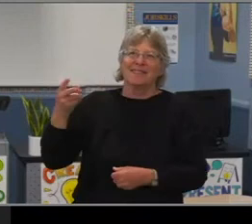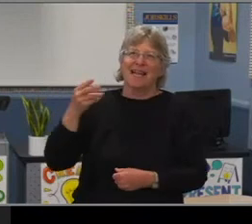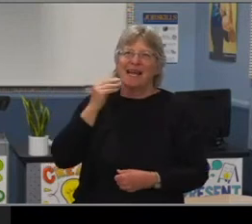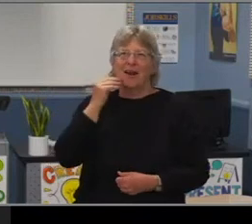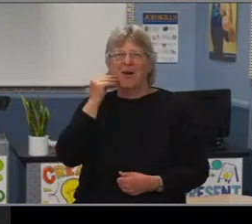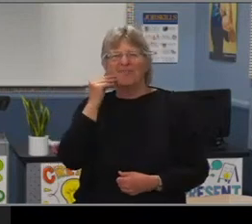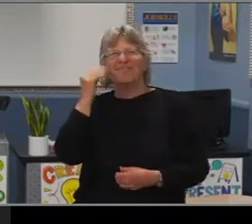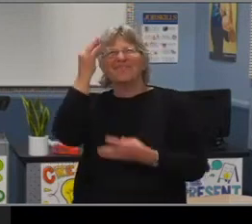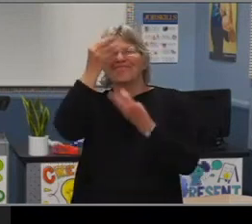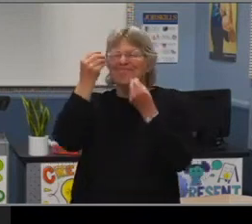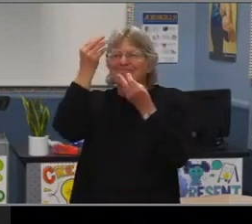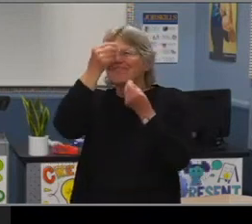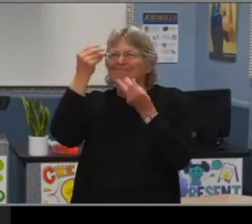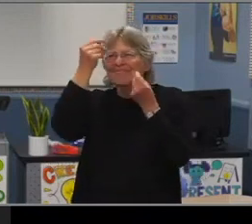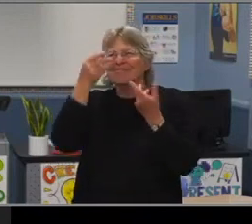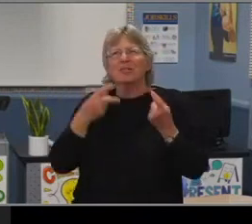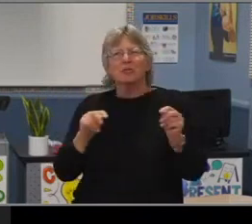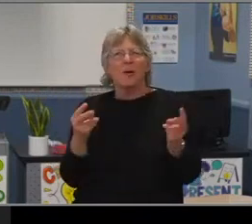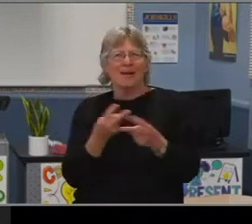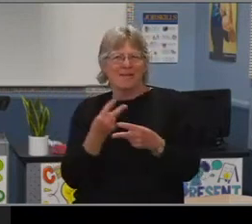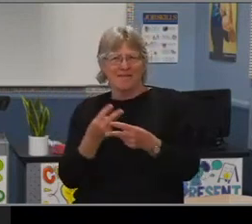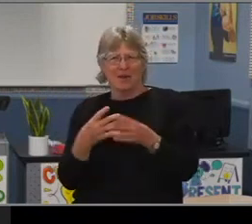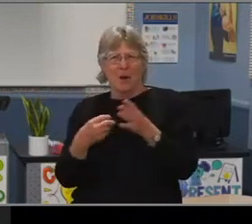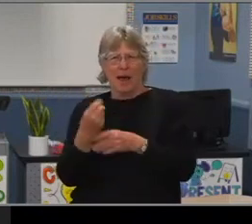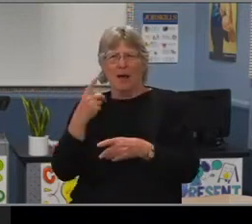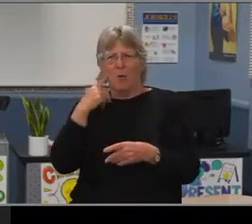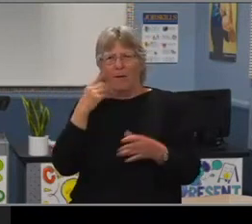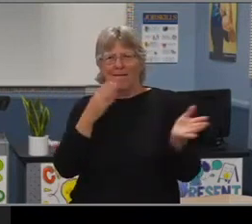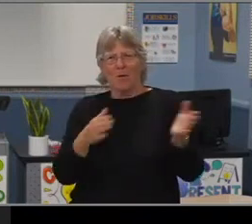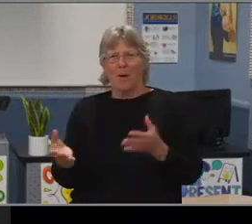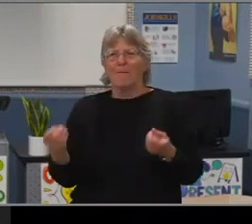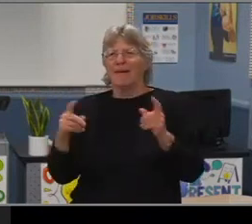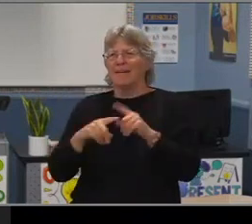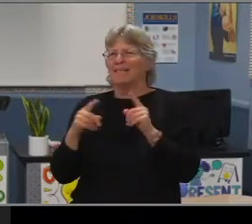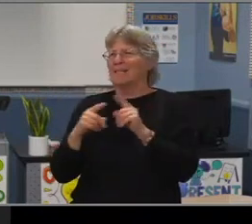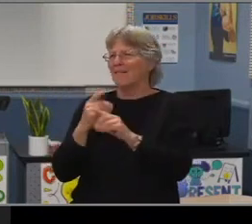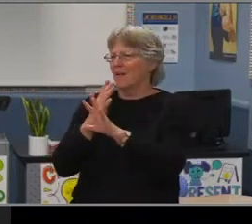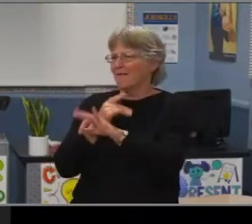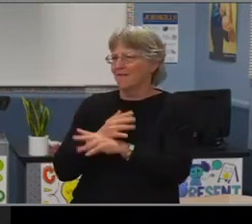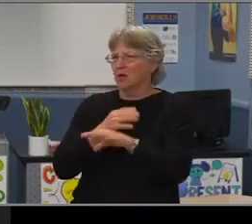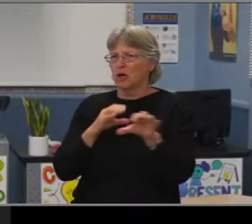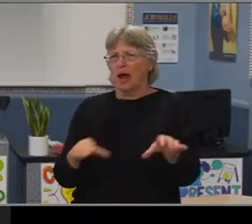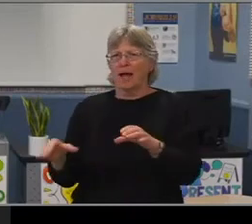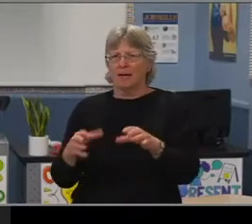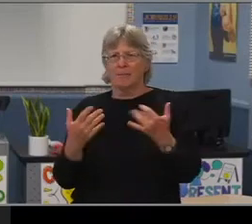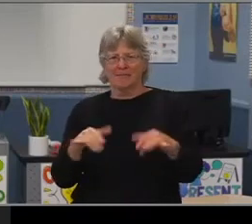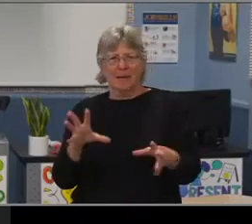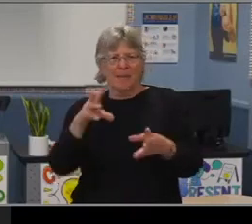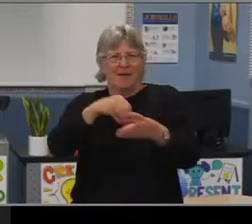By doing so we have organized multiple virtual activities, which allow students to still be engaged without being on campus.